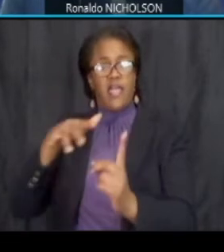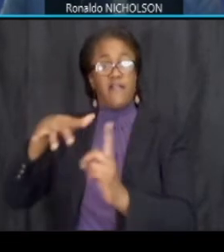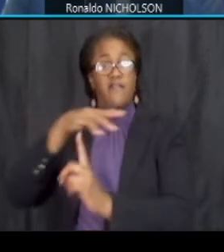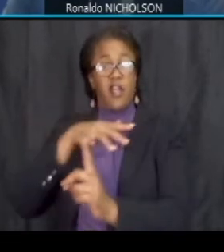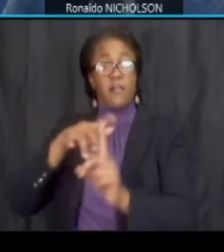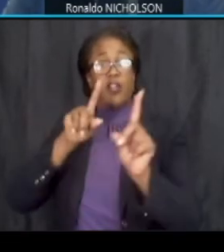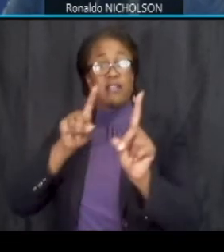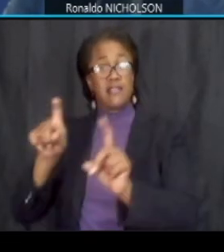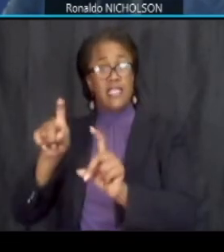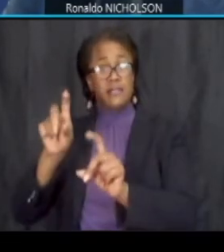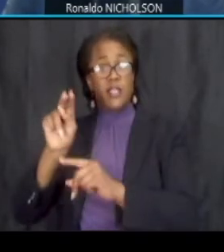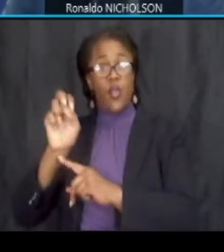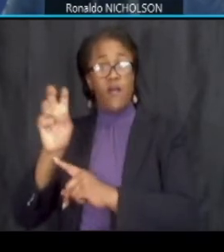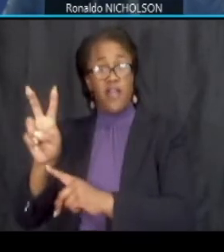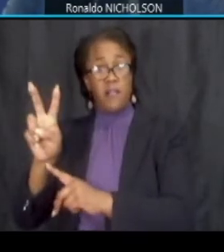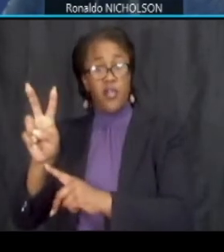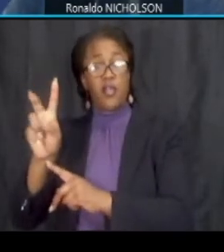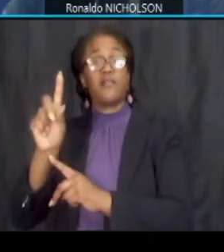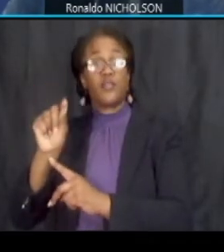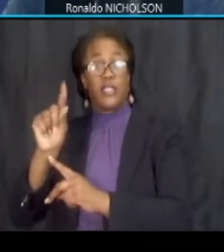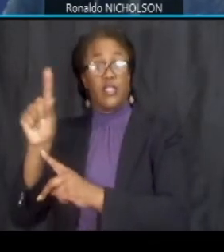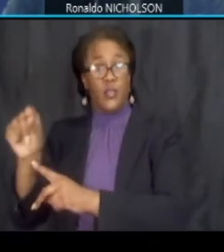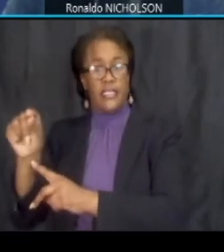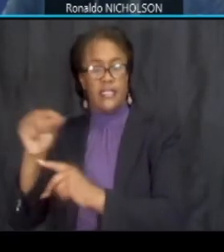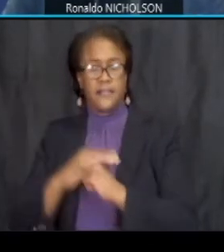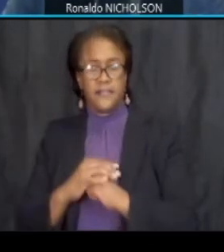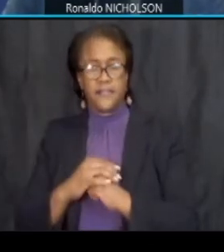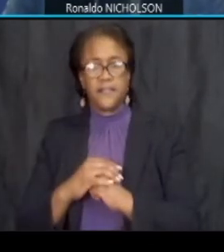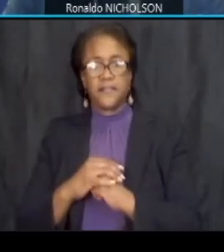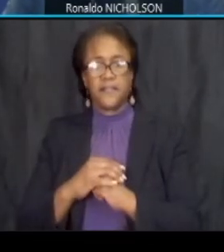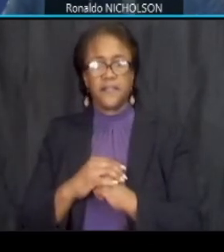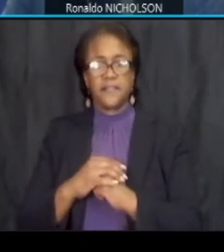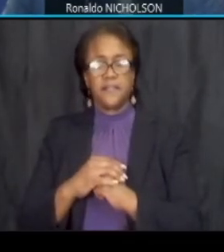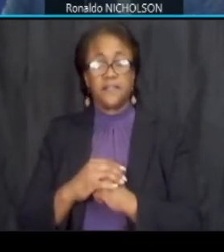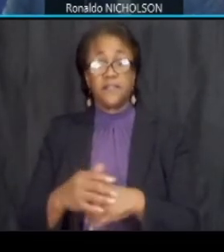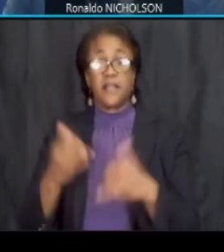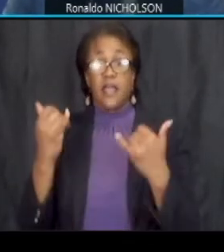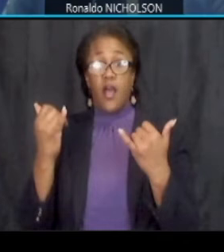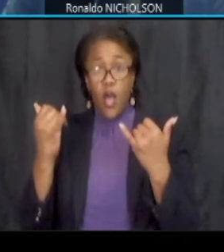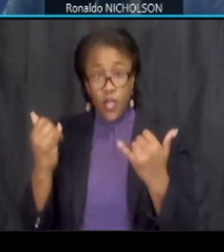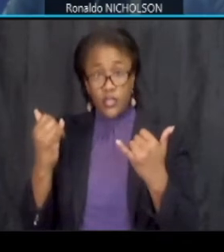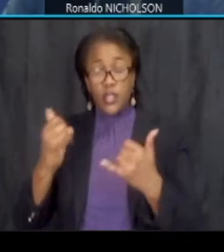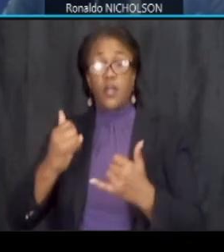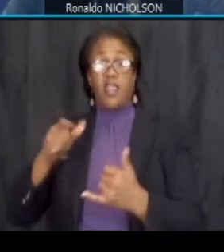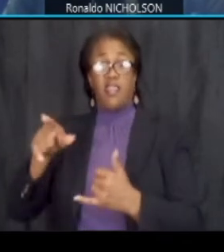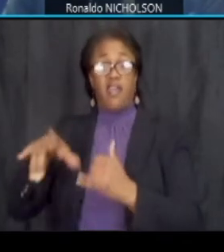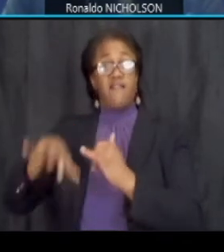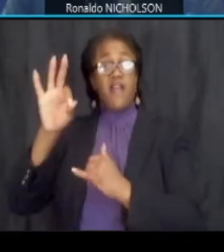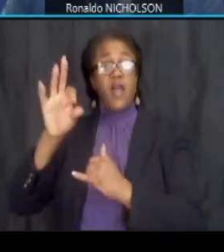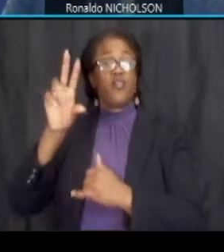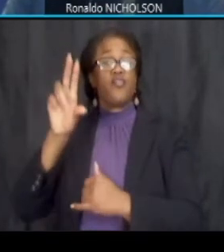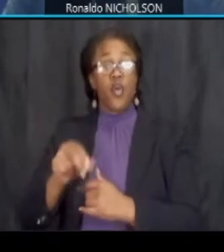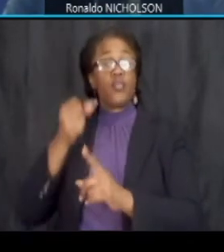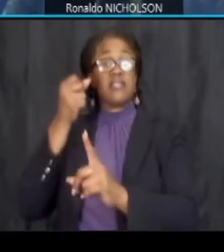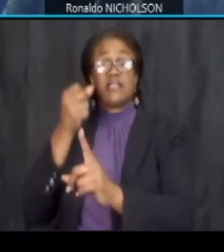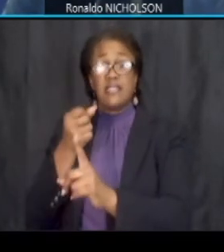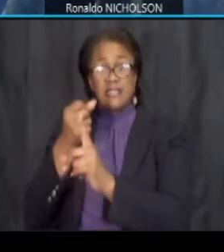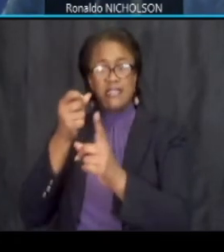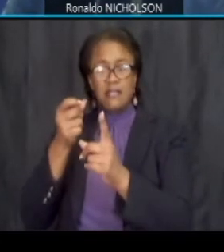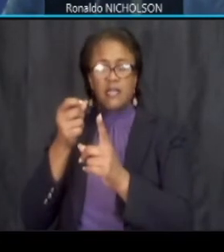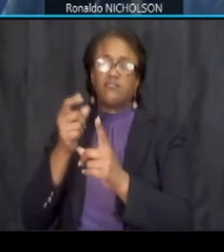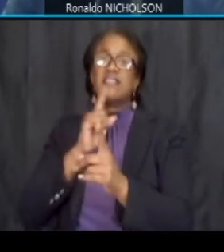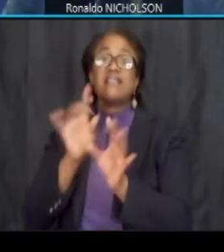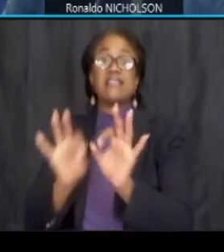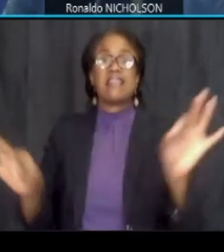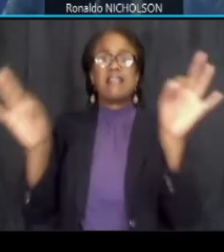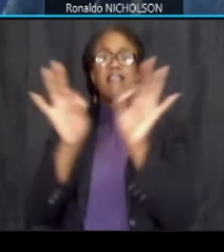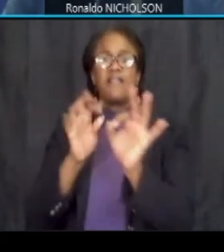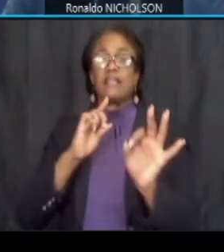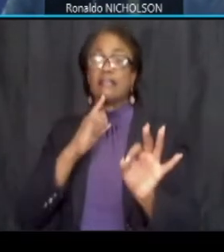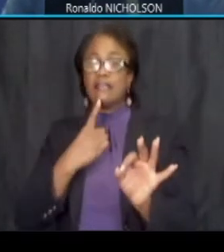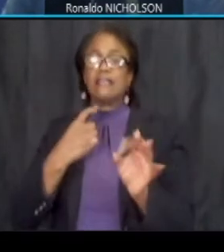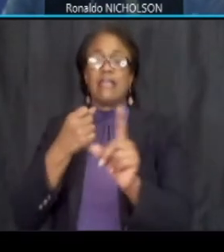in november of 2020 and a fonzie a finding of no significant impacts um that had occurred in